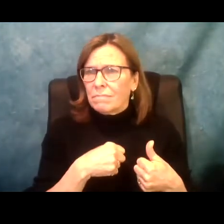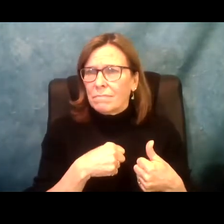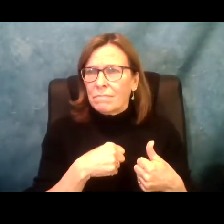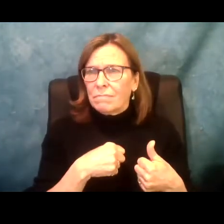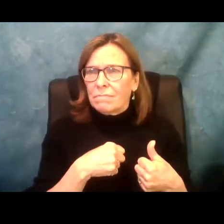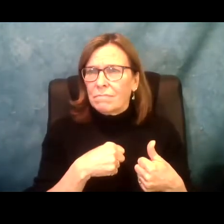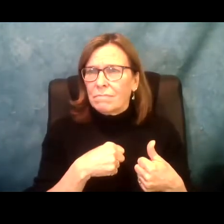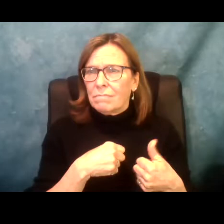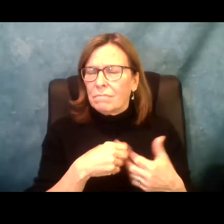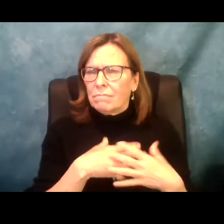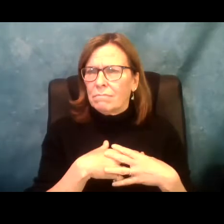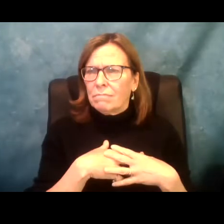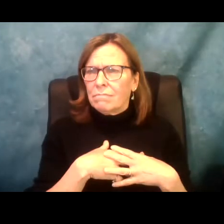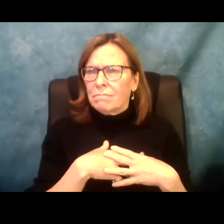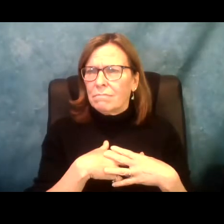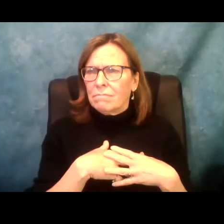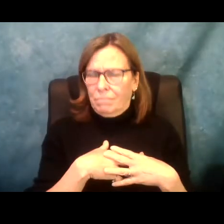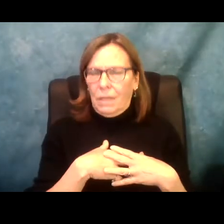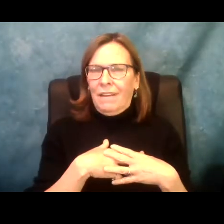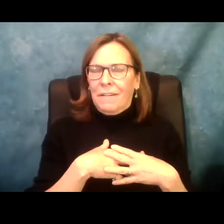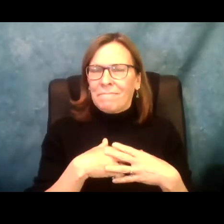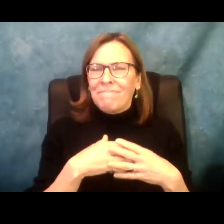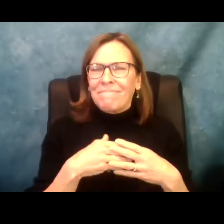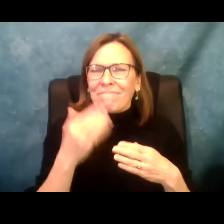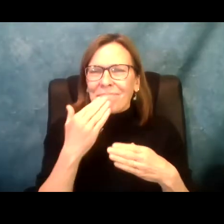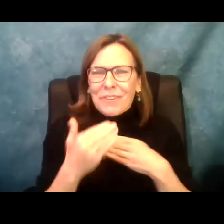And I, first of